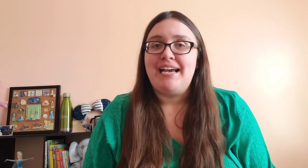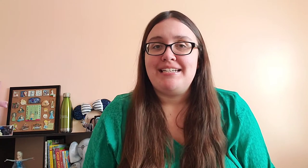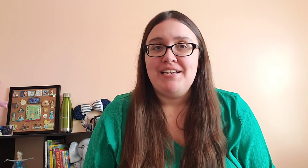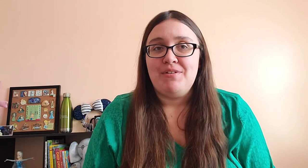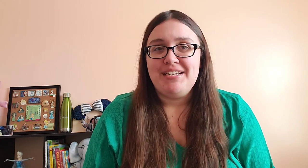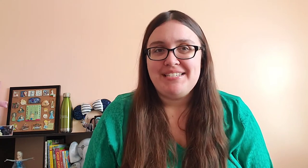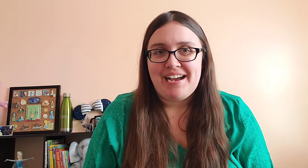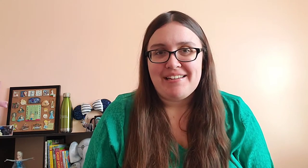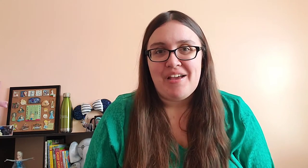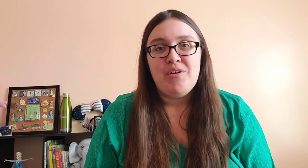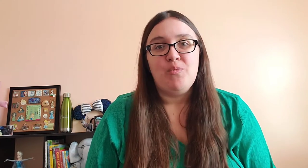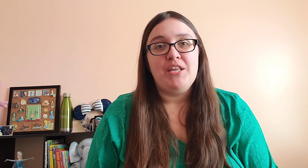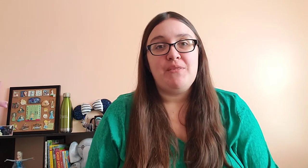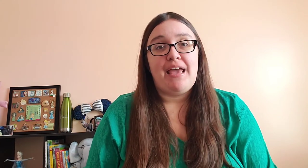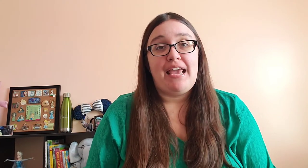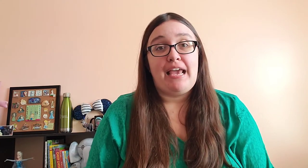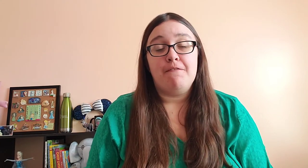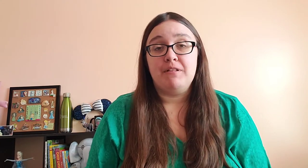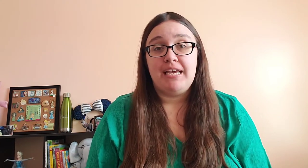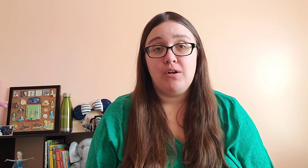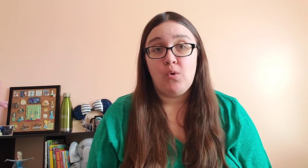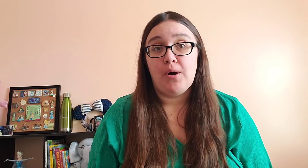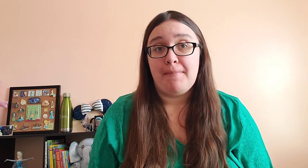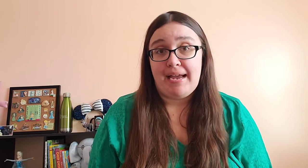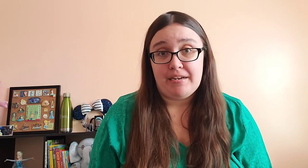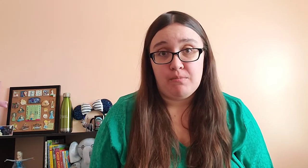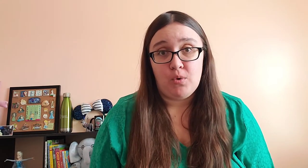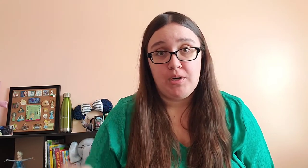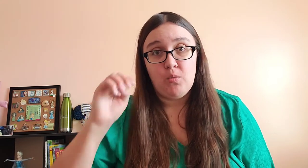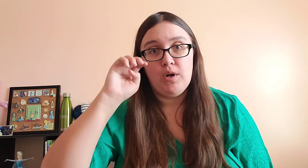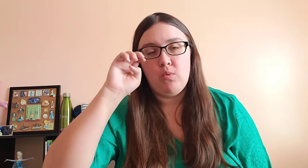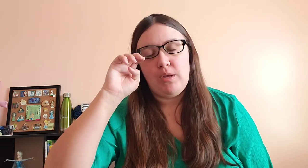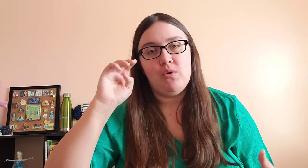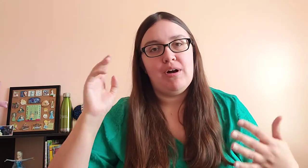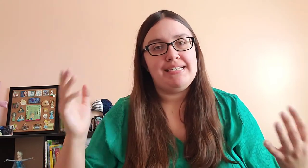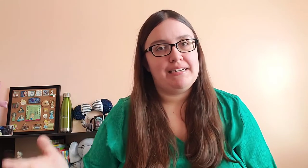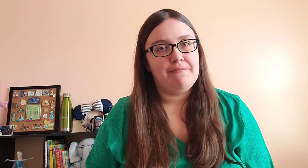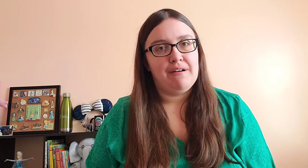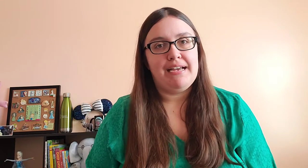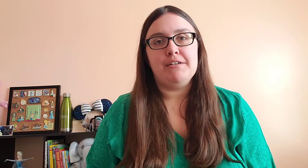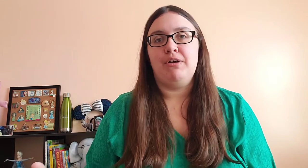activity done with a flannel or magnet board, where we'll identify different